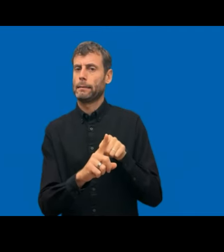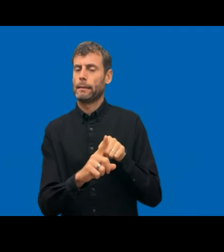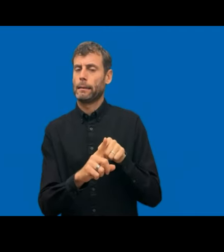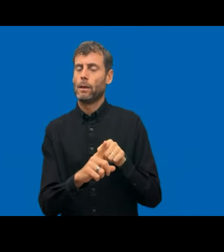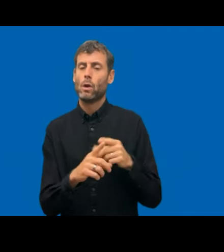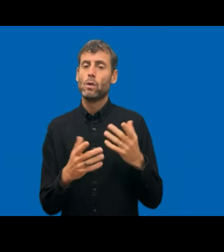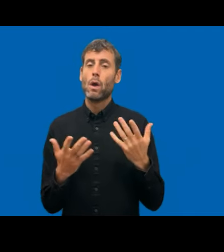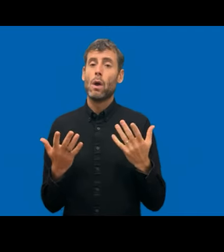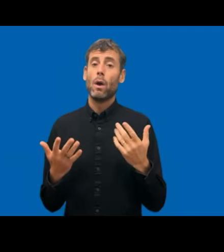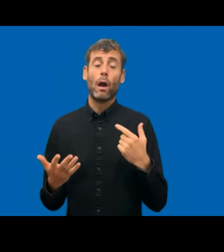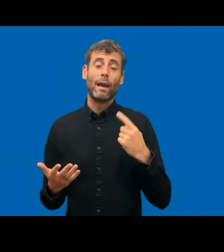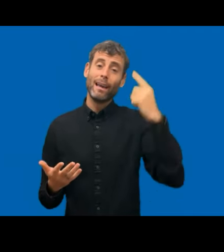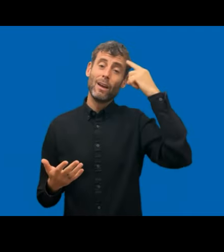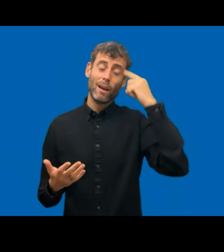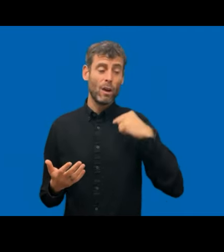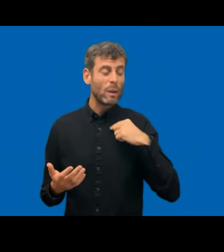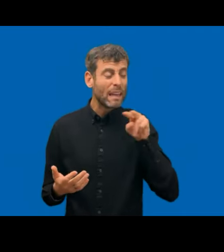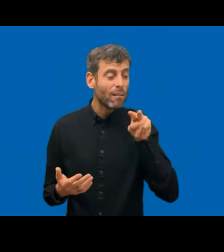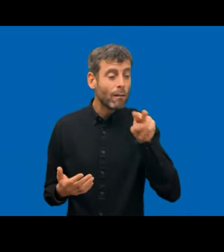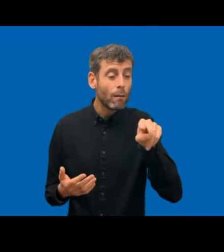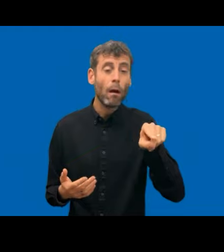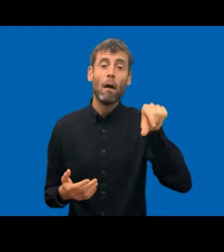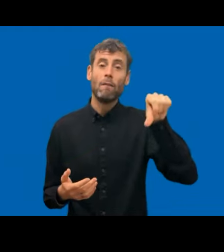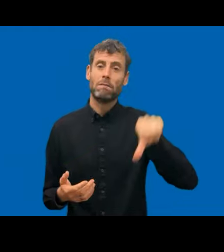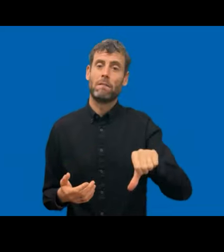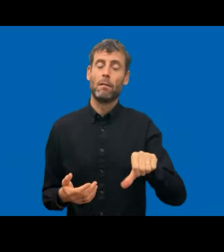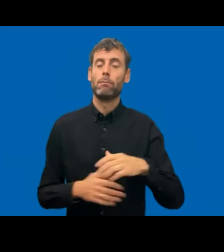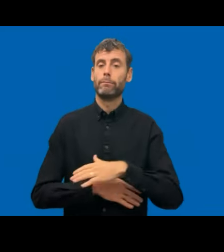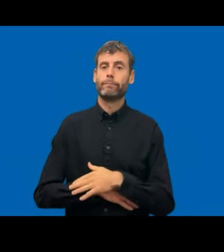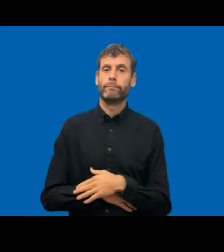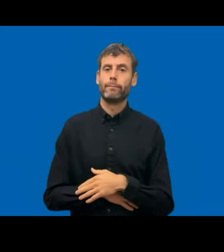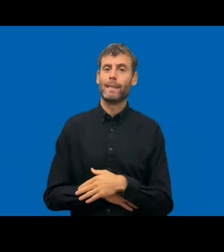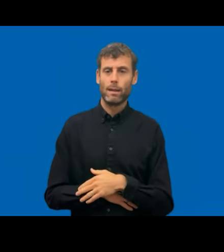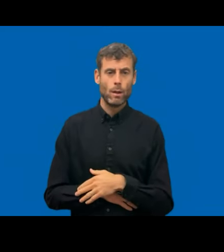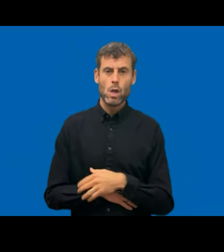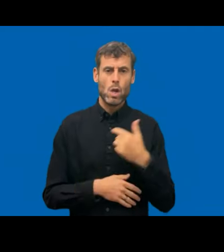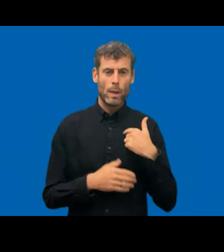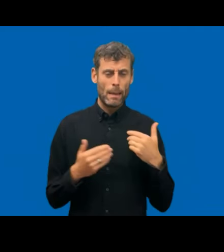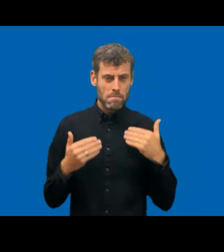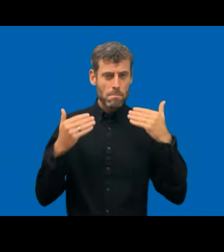finding and go beyond that by structured and more deep research into simplifying the method.